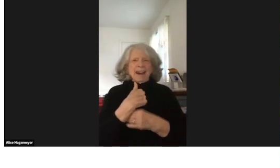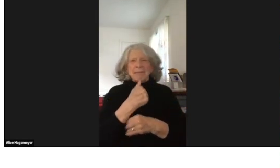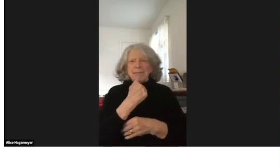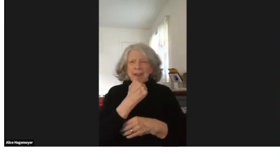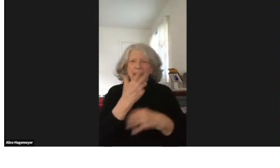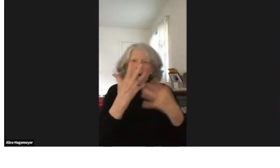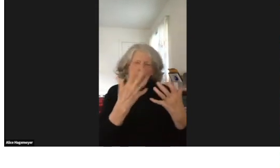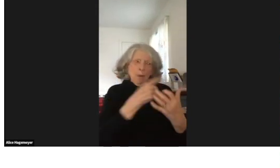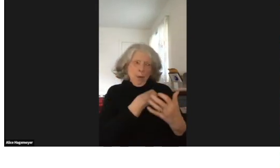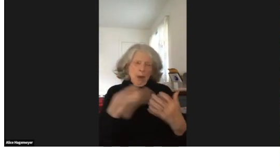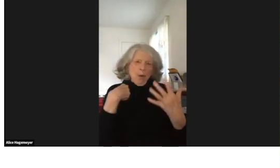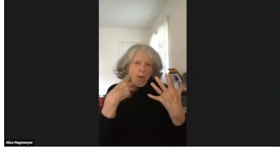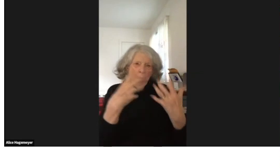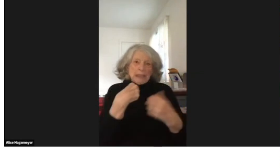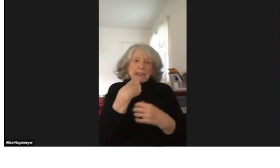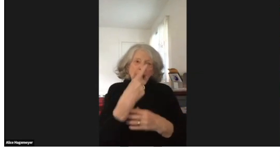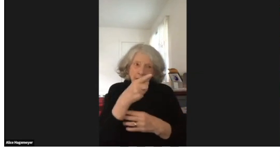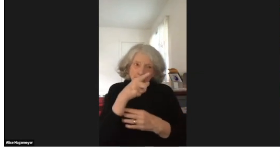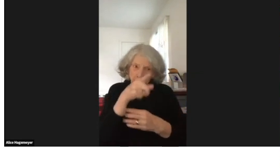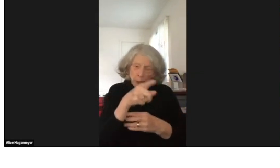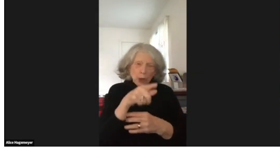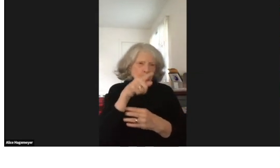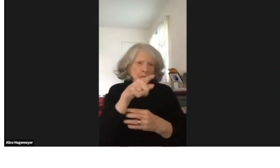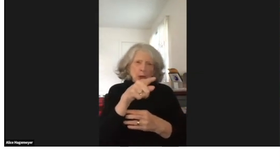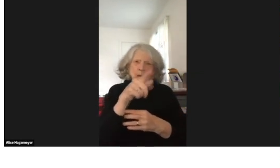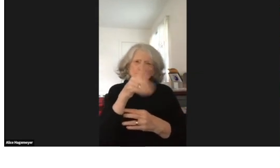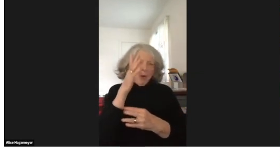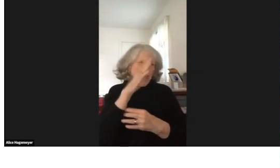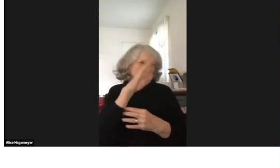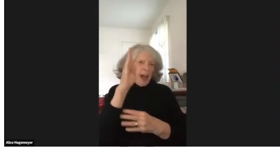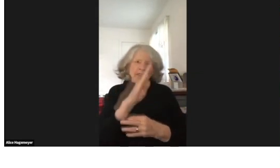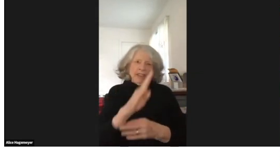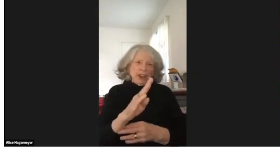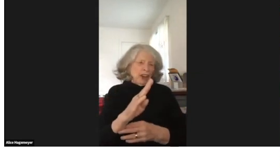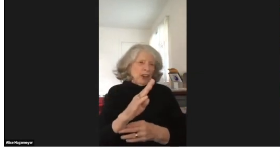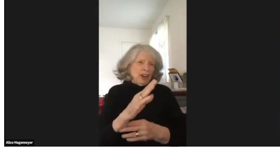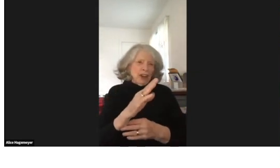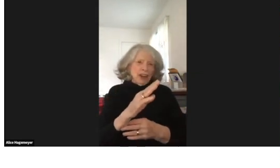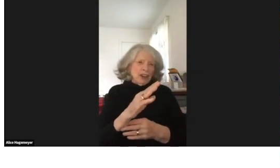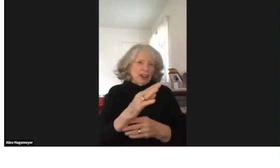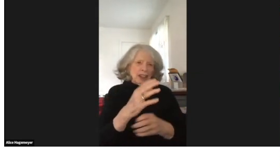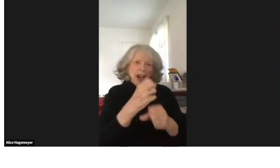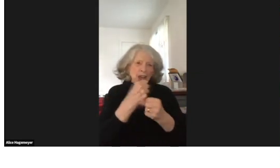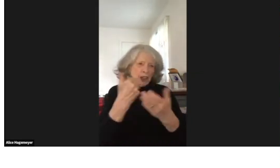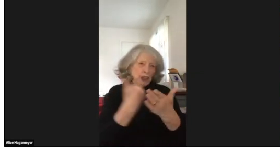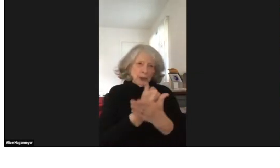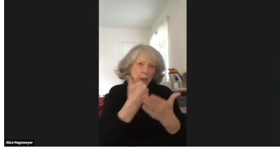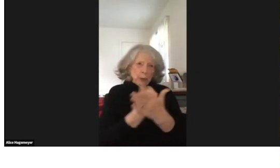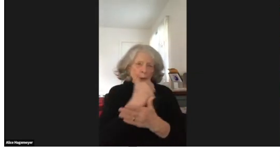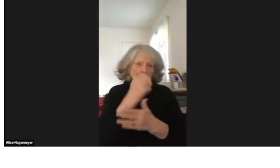they were not highly educated but she was literate, and my mom wrote to me